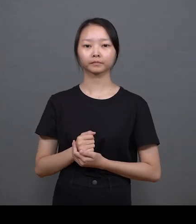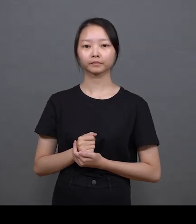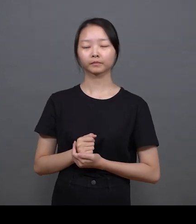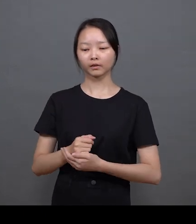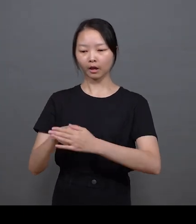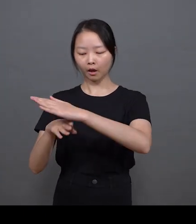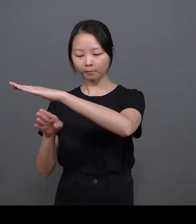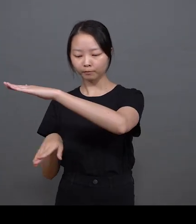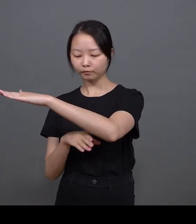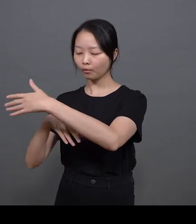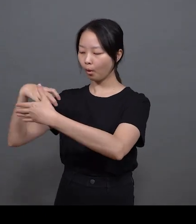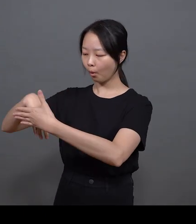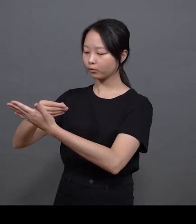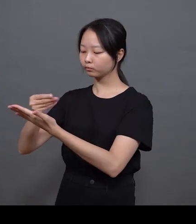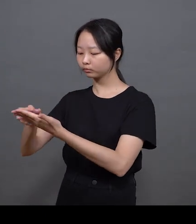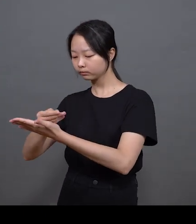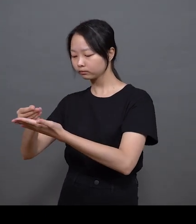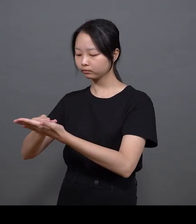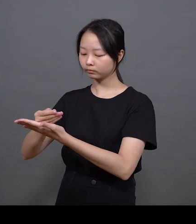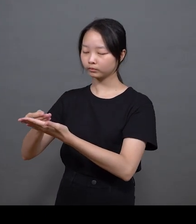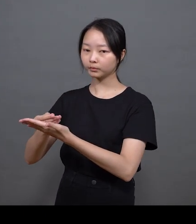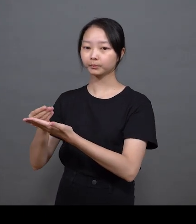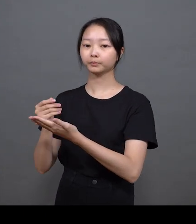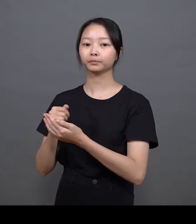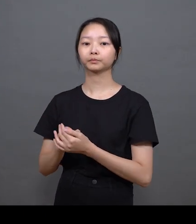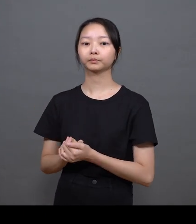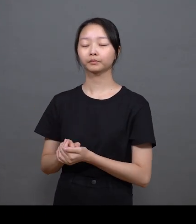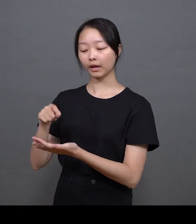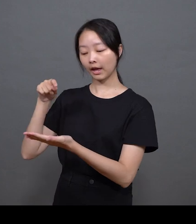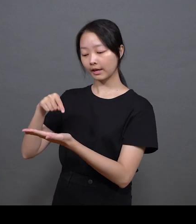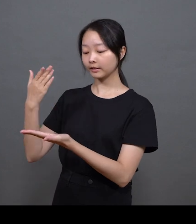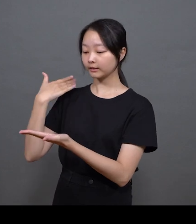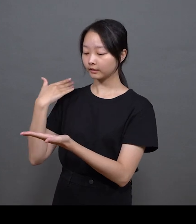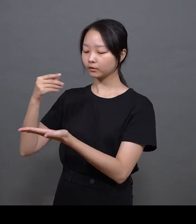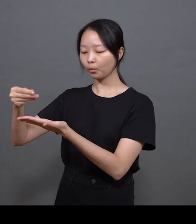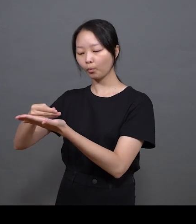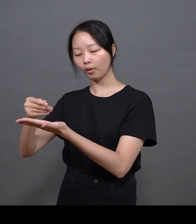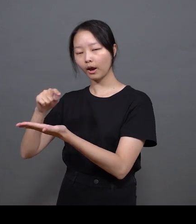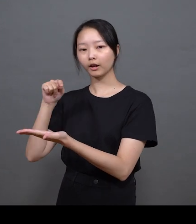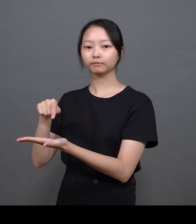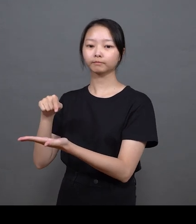I couldn’t go out, so I took my time to paint in the room These are the papers that I brought there to paint